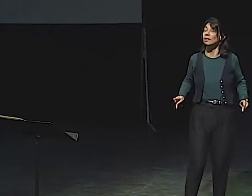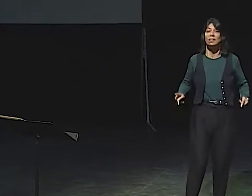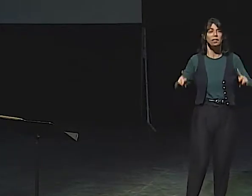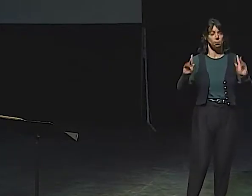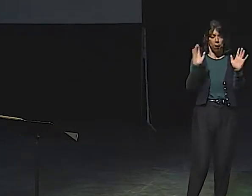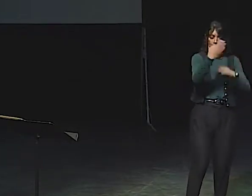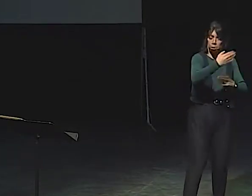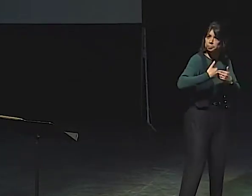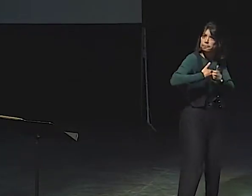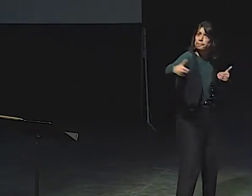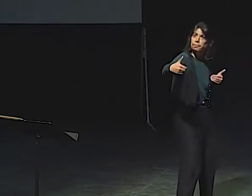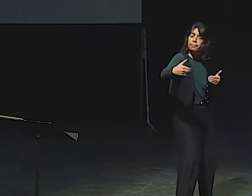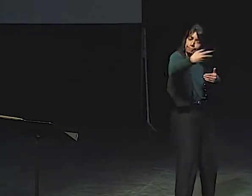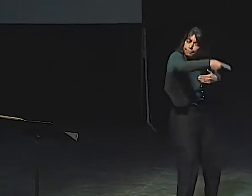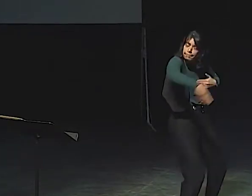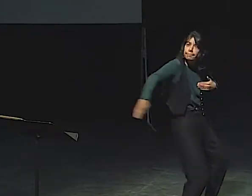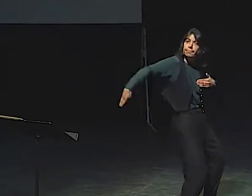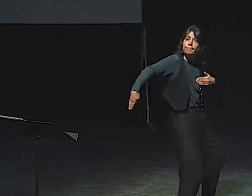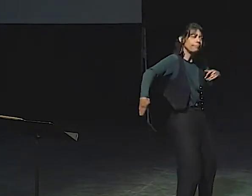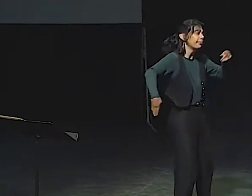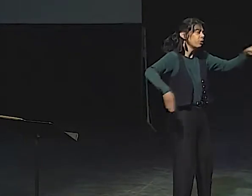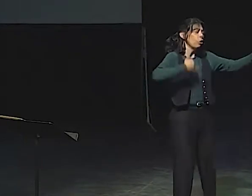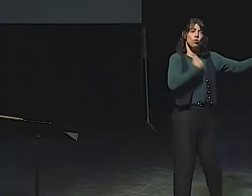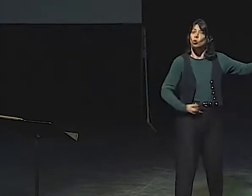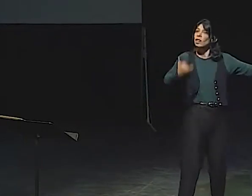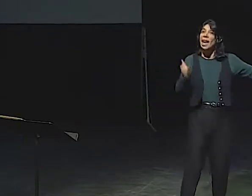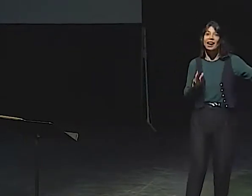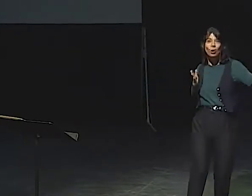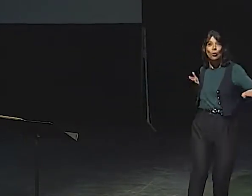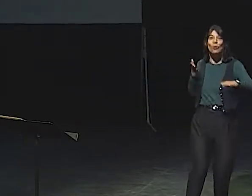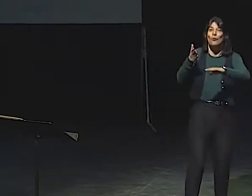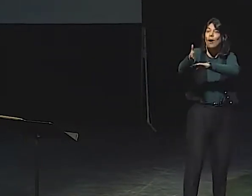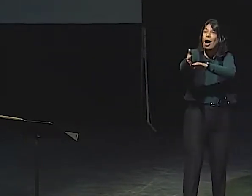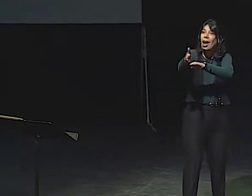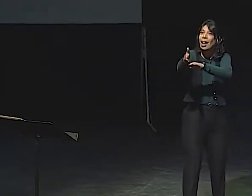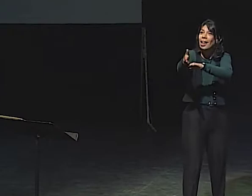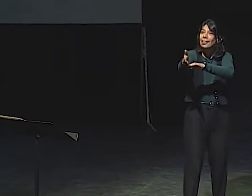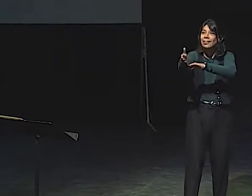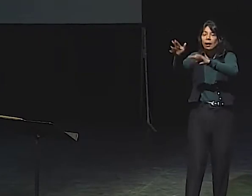SOME SORT OF A LINE WITH THE AUDIENCE BETWEEN THE LINE AND THE PERSON.